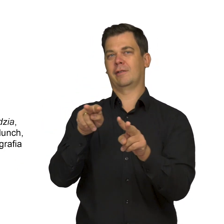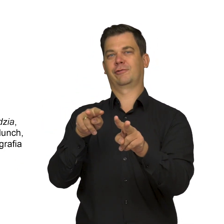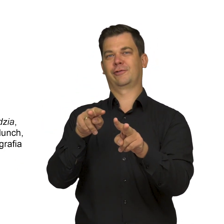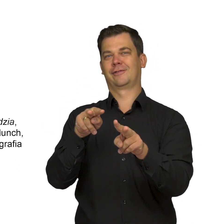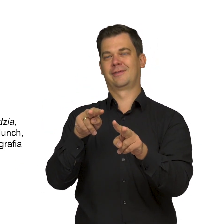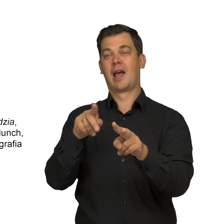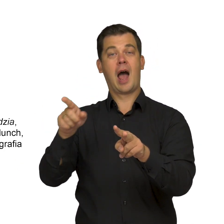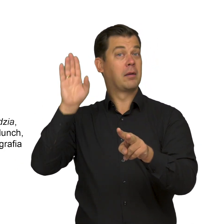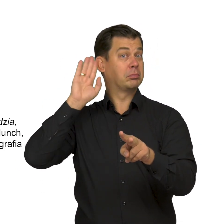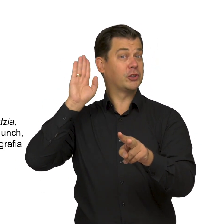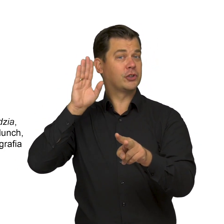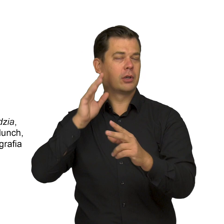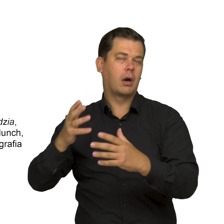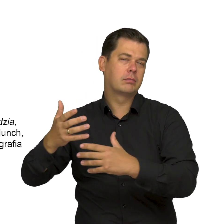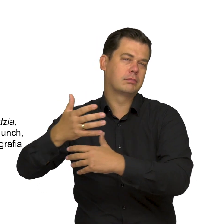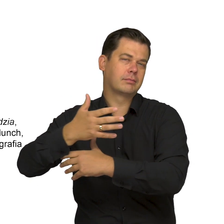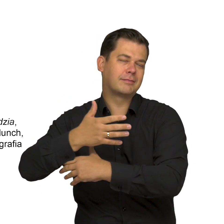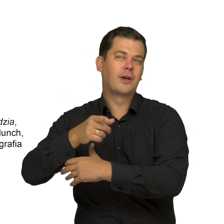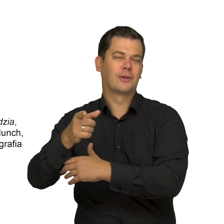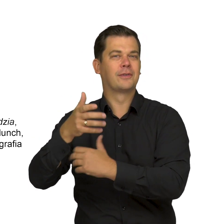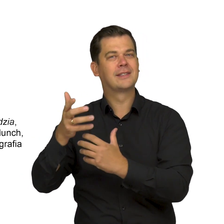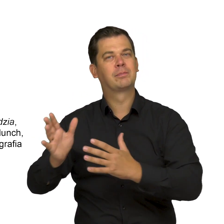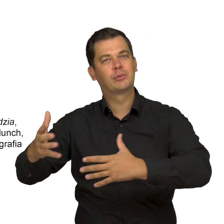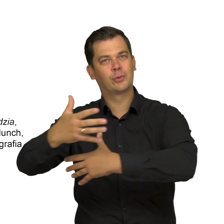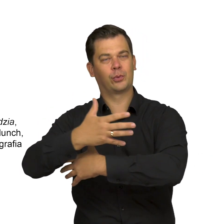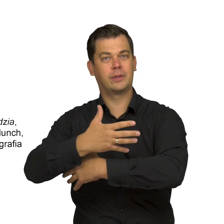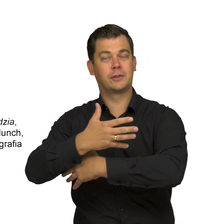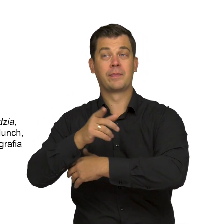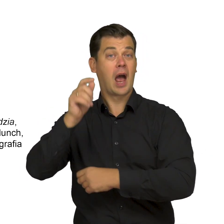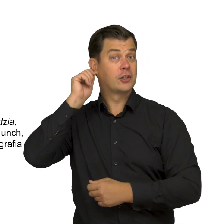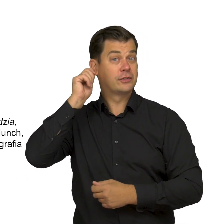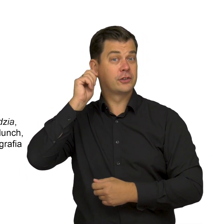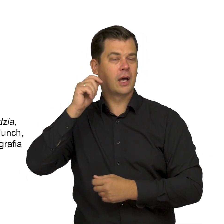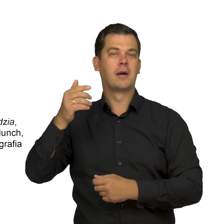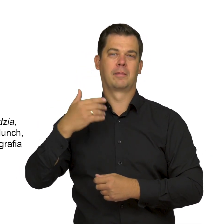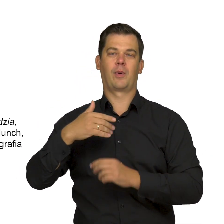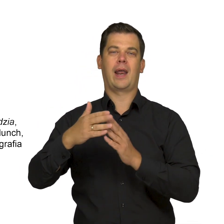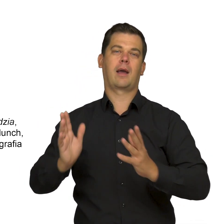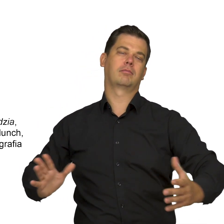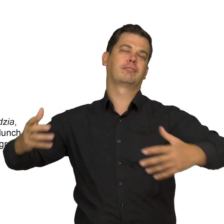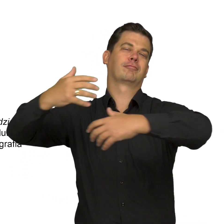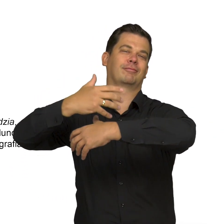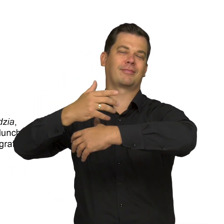The bear, sitting down, tenderly cuddles up to the girl kneeling In front of him. She has thrown her arms around the animal's neck.